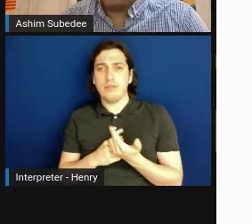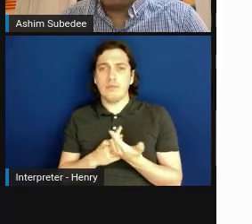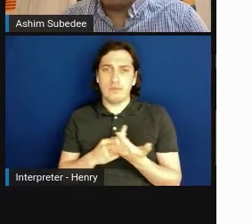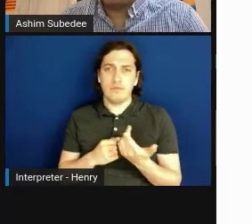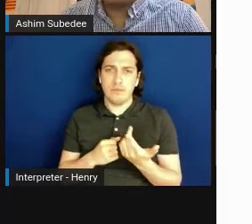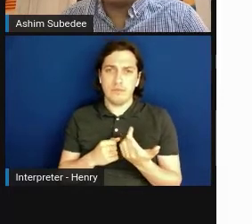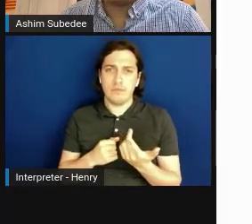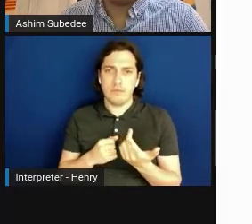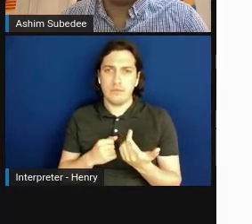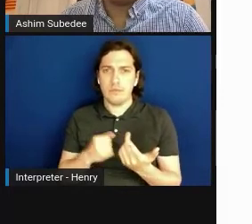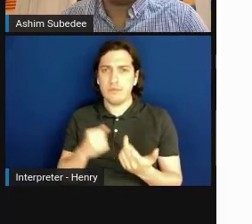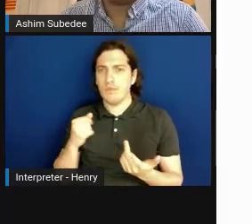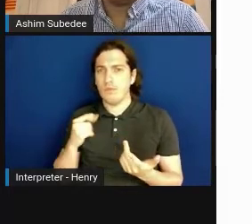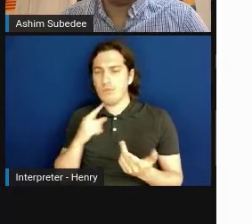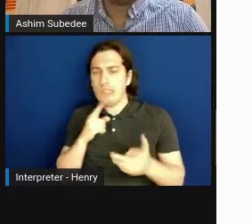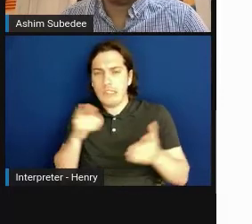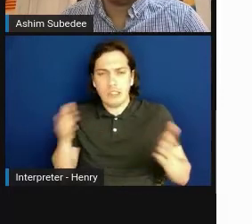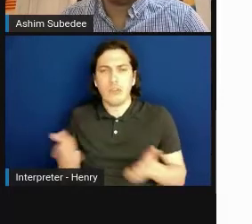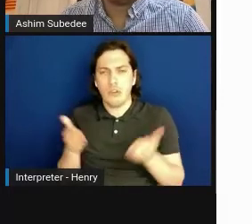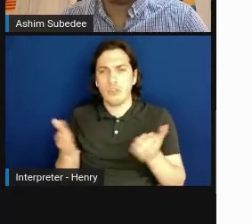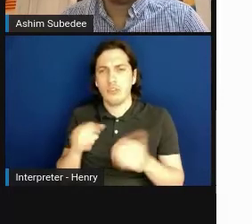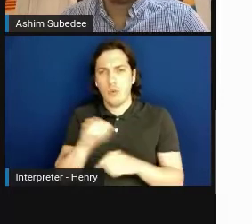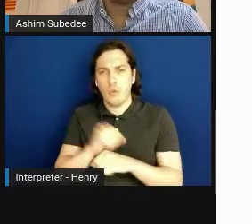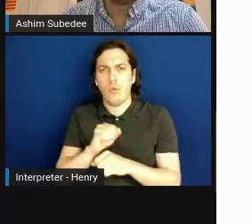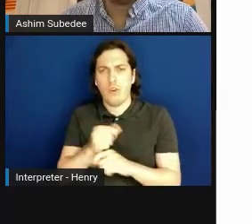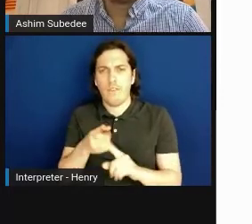and really encouraging work from underrepresented minorities.